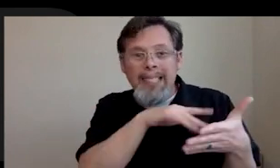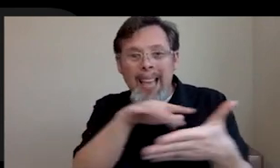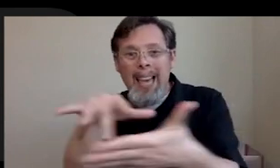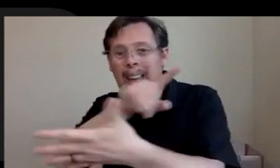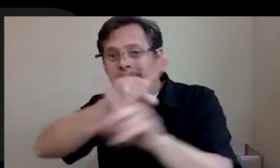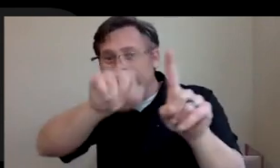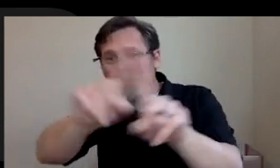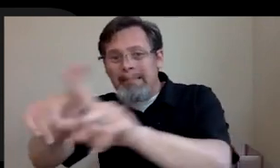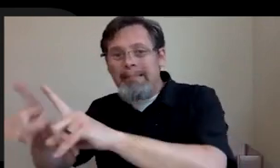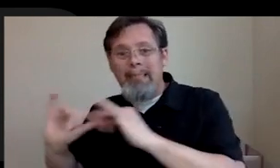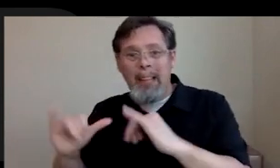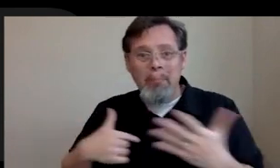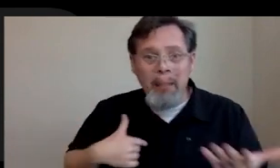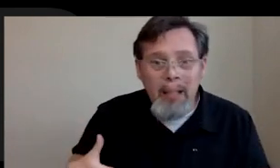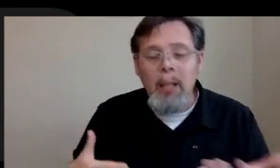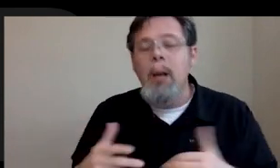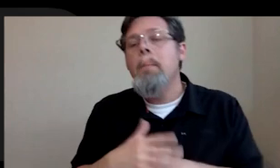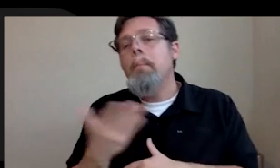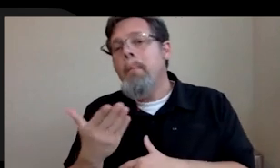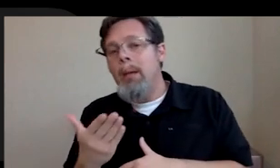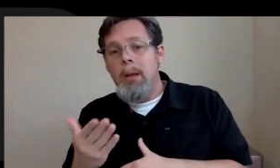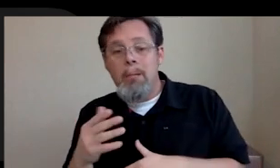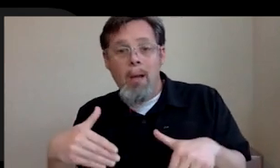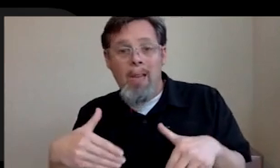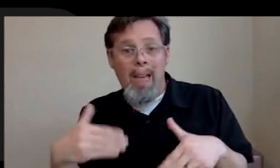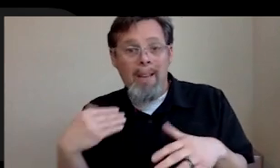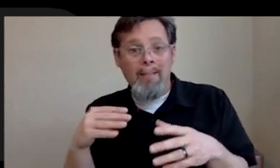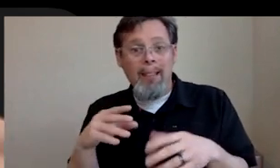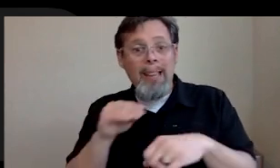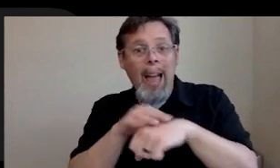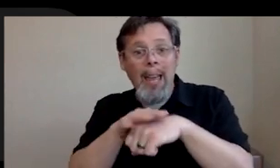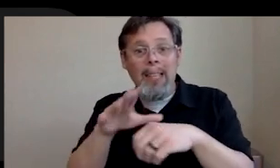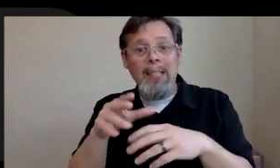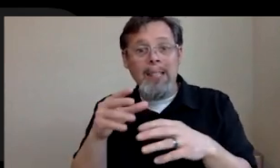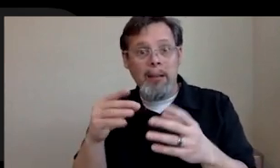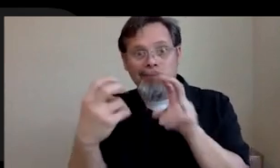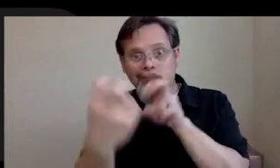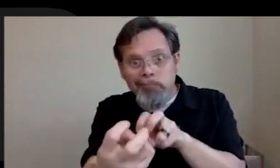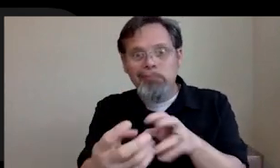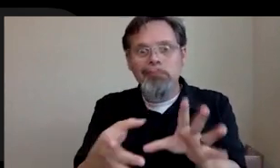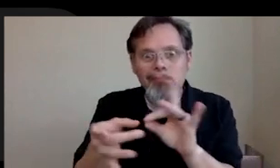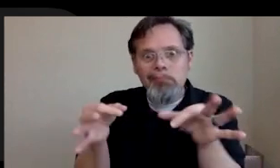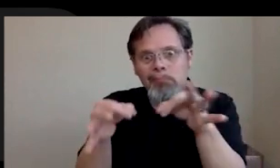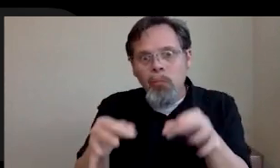that I did. You may not have had an opportunity to even have like guidance, counseling or career service advisory or equipment available or